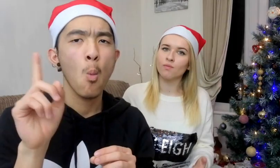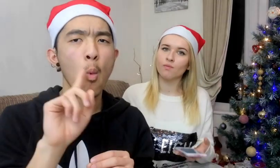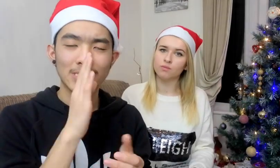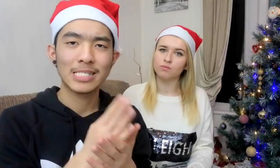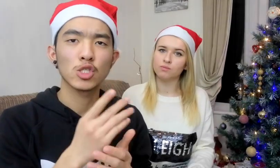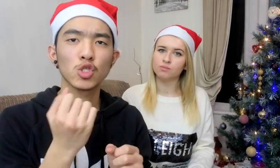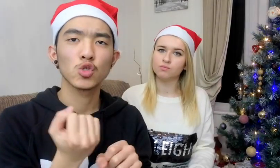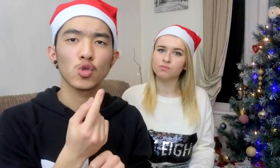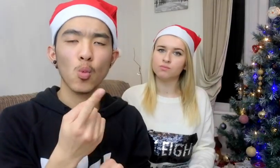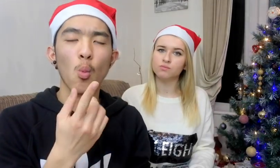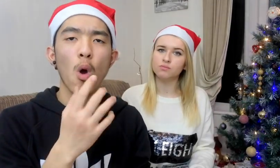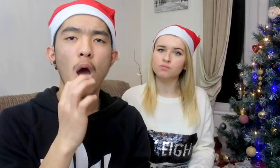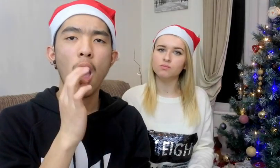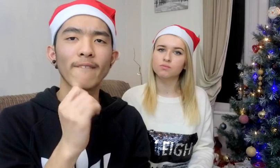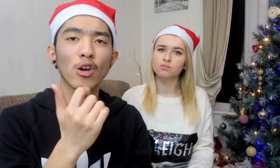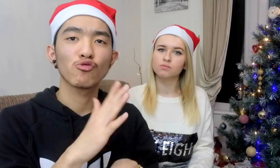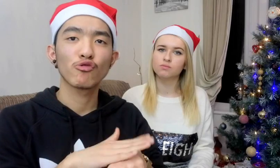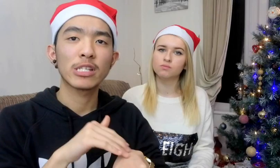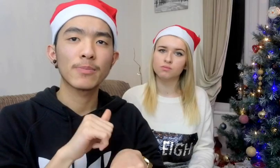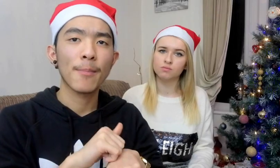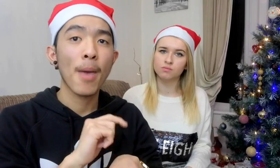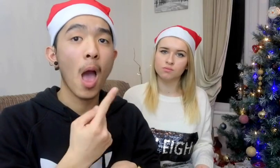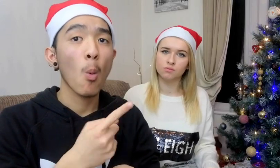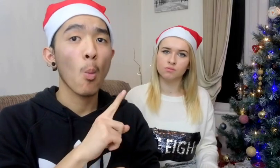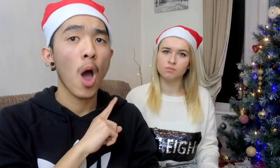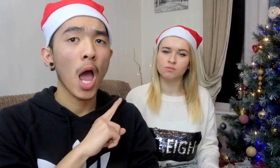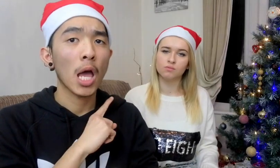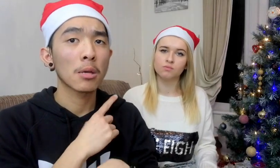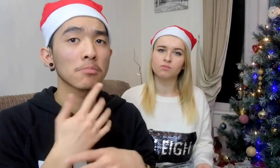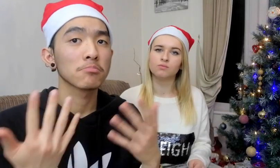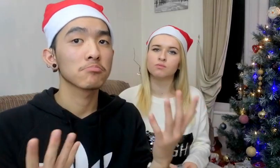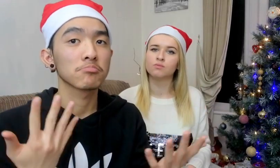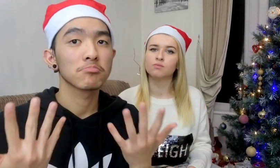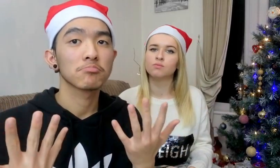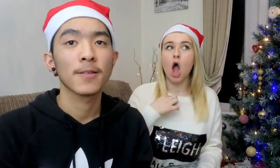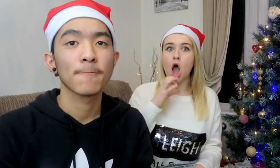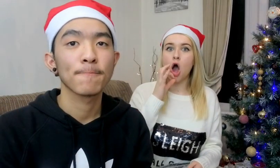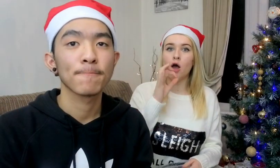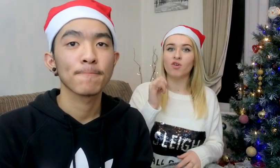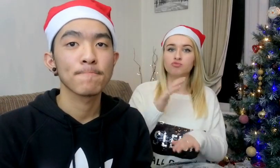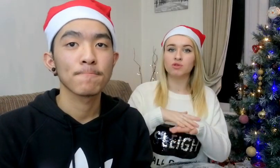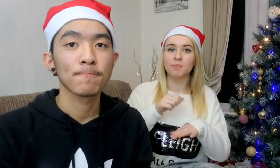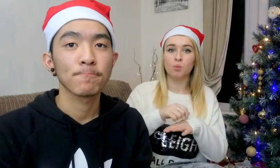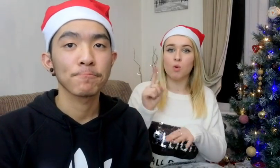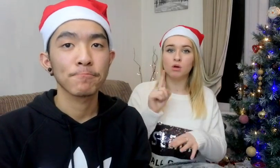What did you ask for Christmas and why? What did I ask for Christmas?